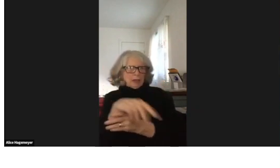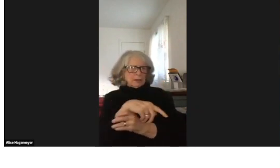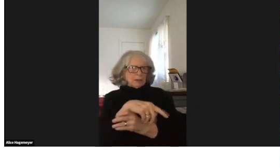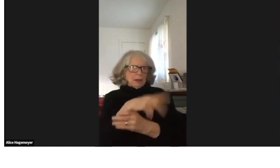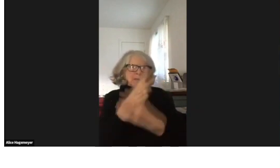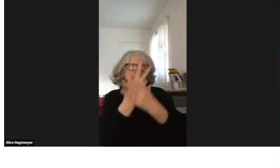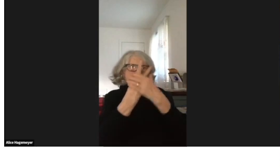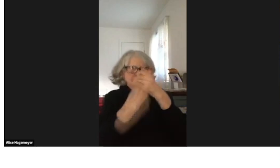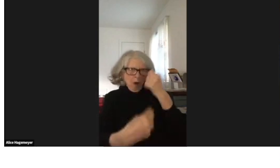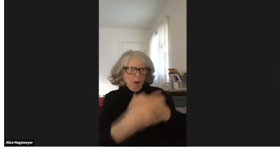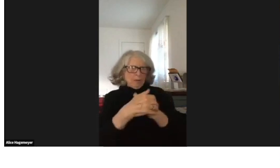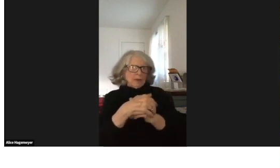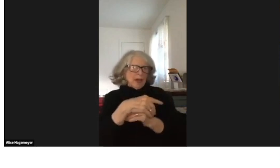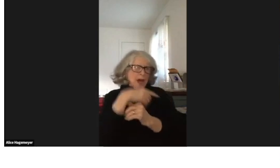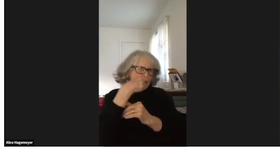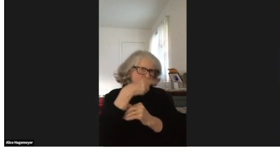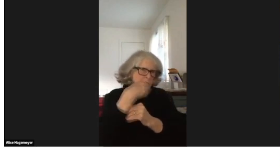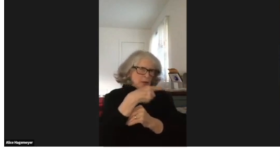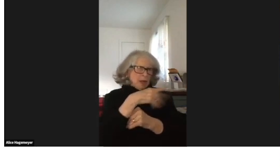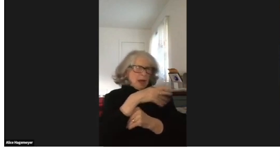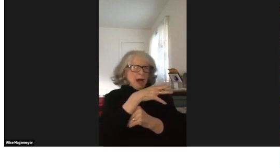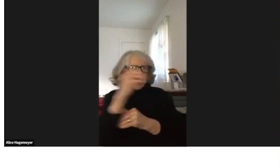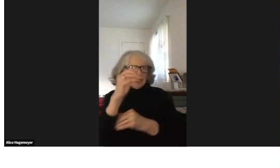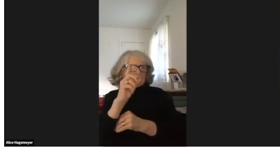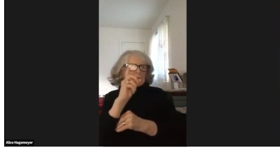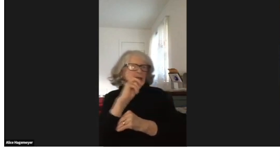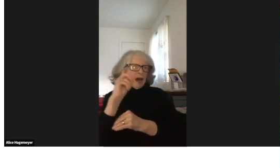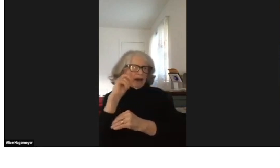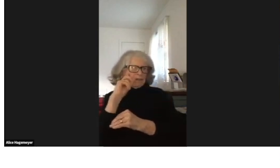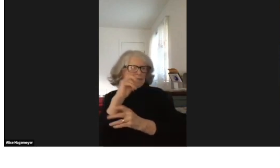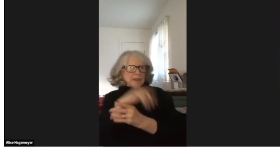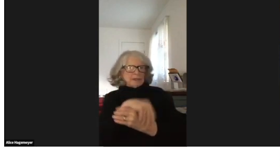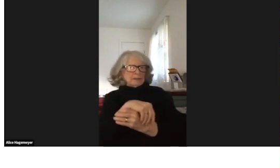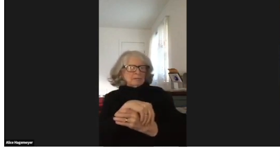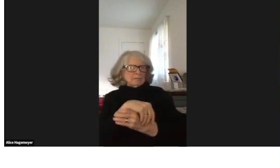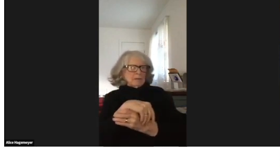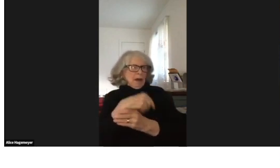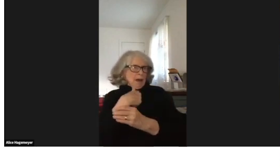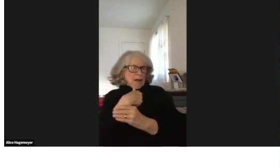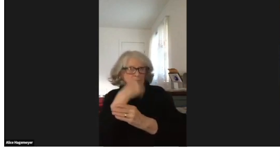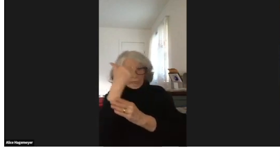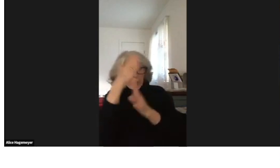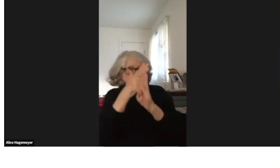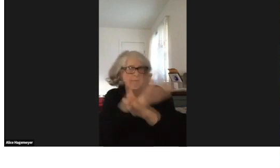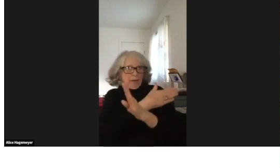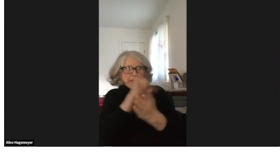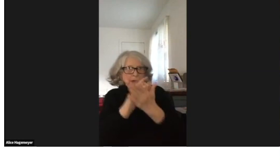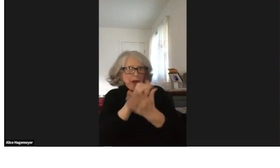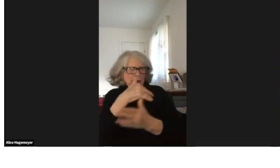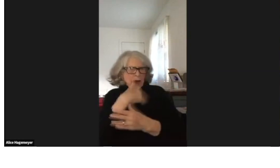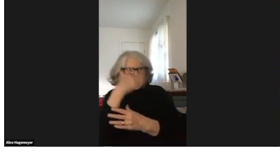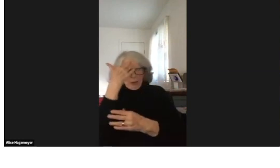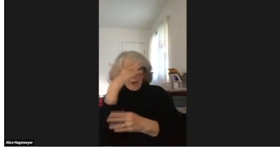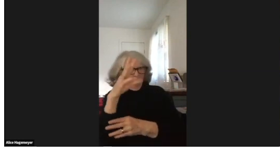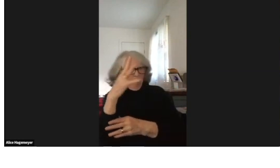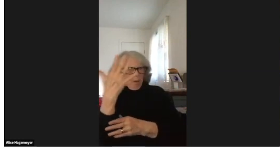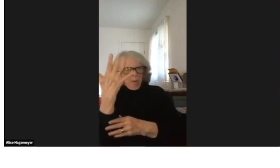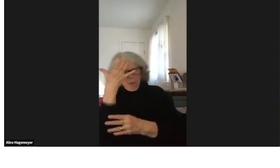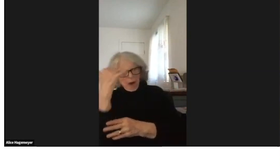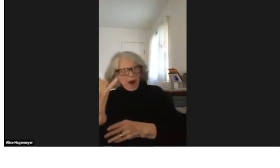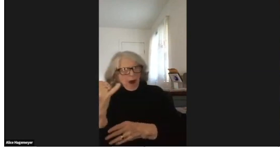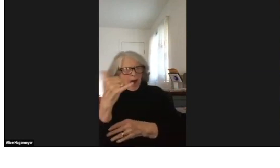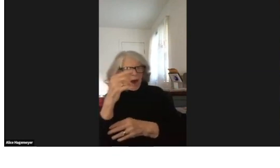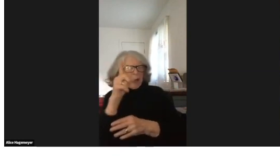I went through deaf culture shock, both my hearing experience and my deaf experience.